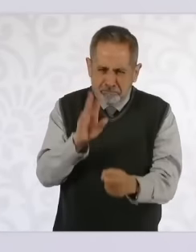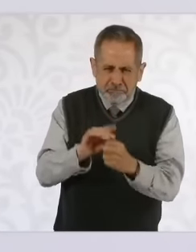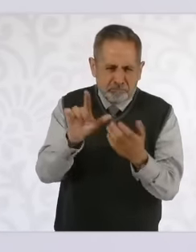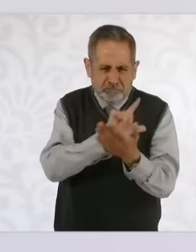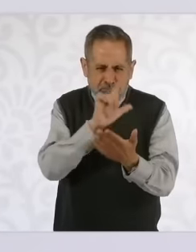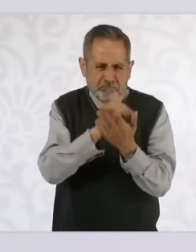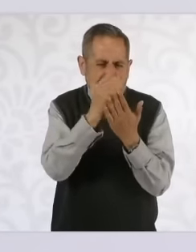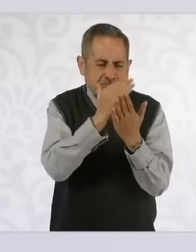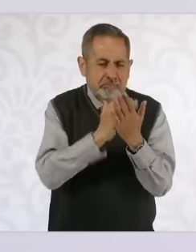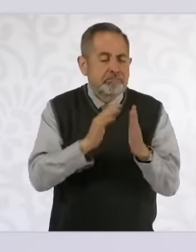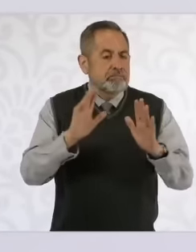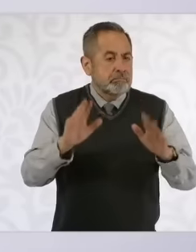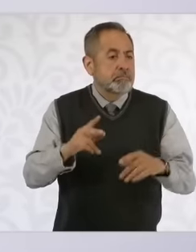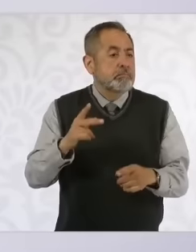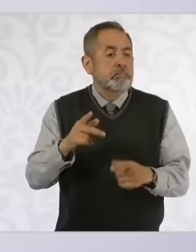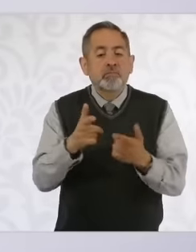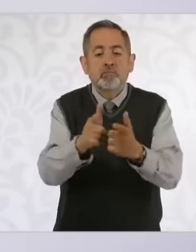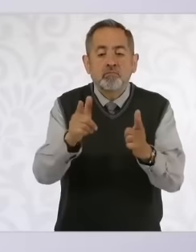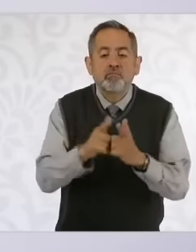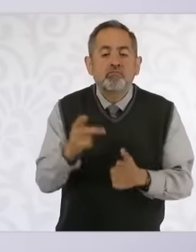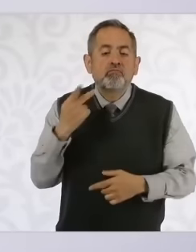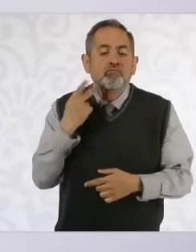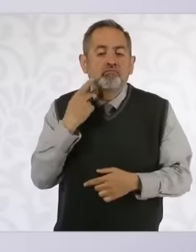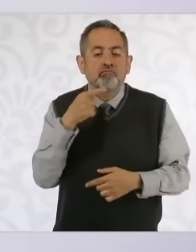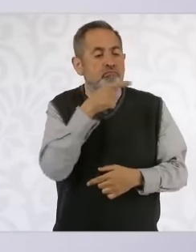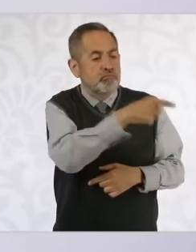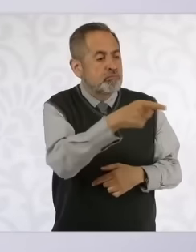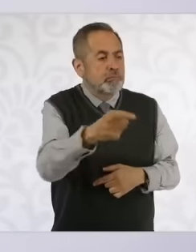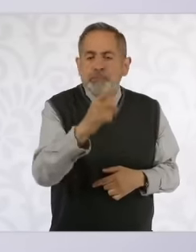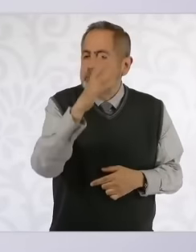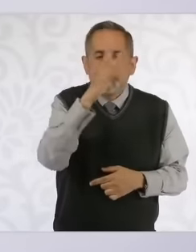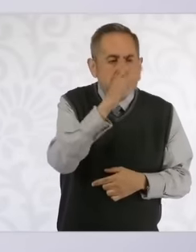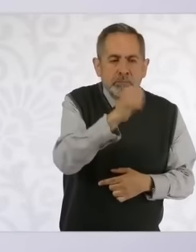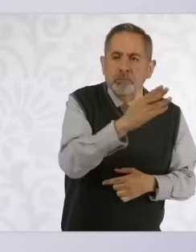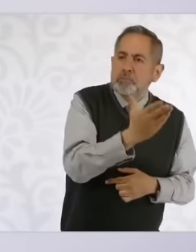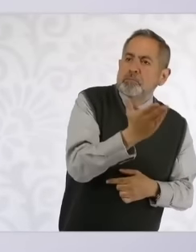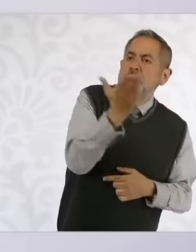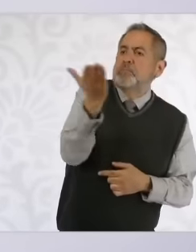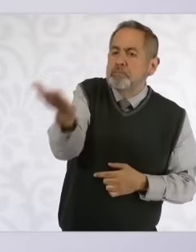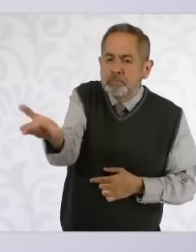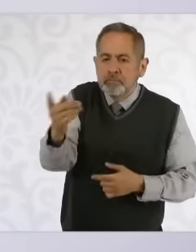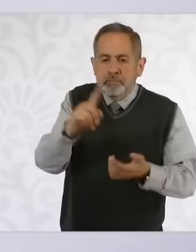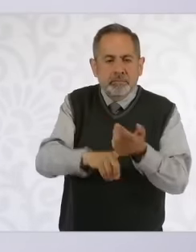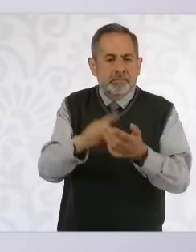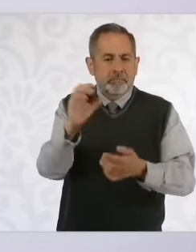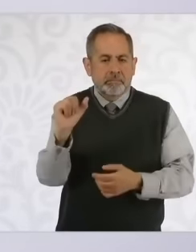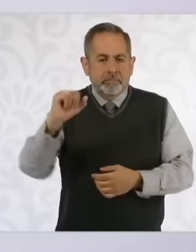Political parties do not have legal personality to present protections for